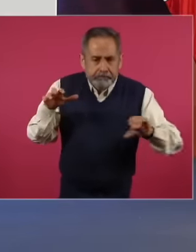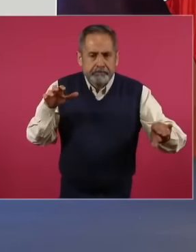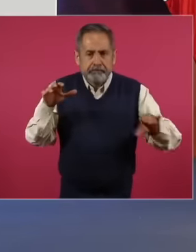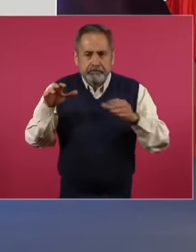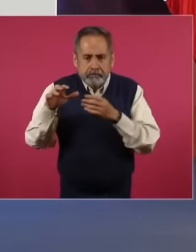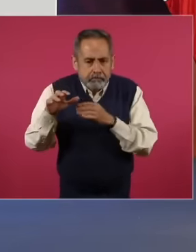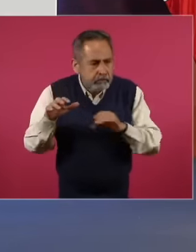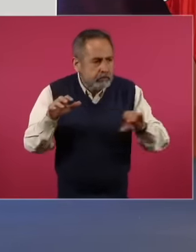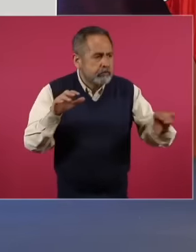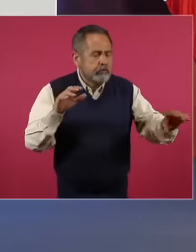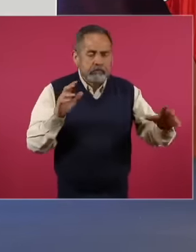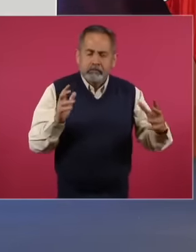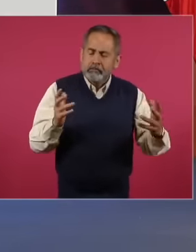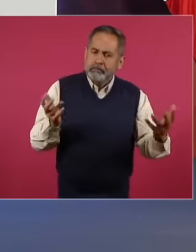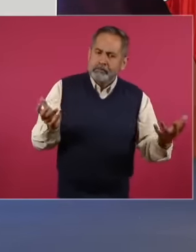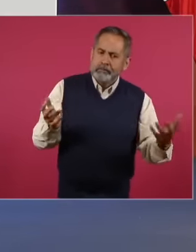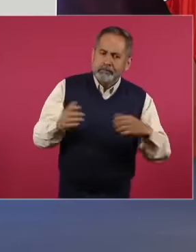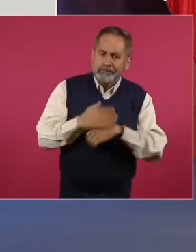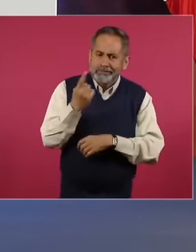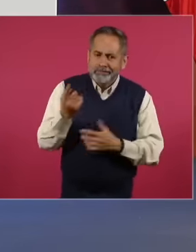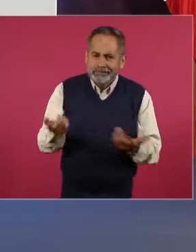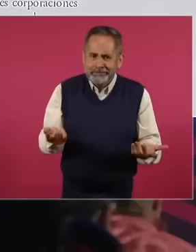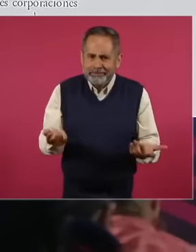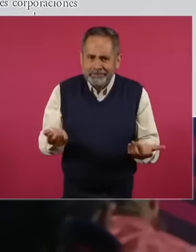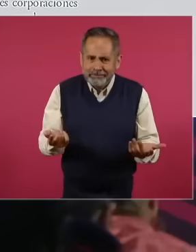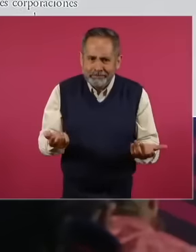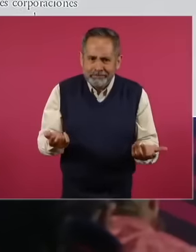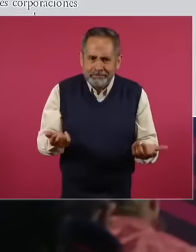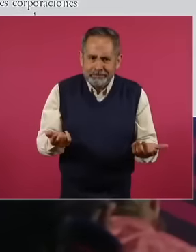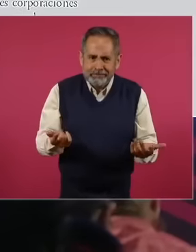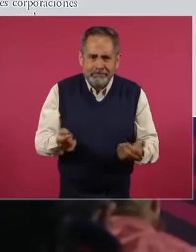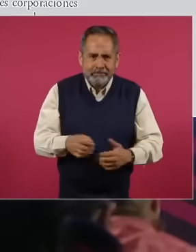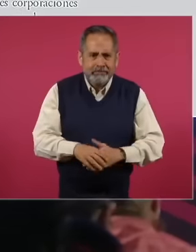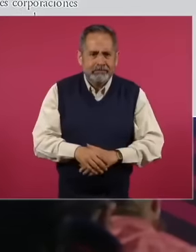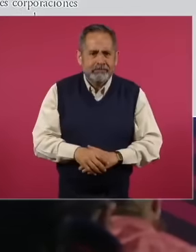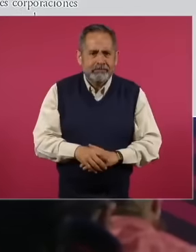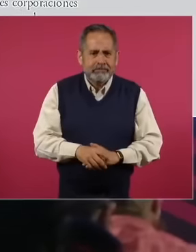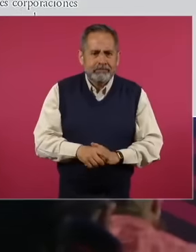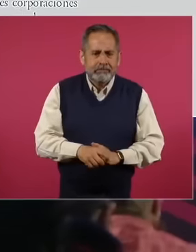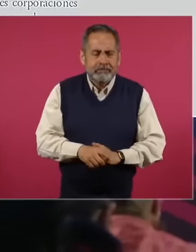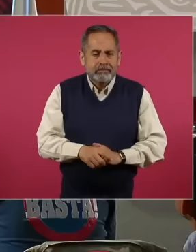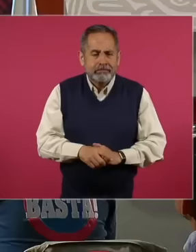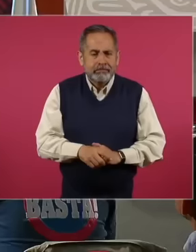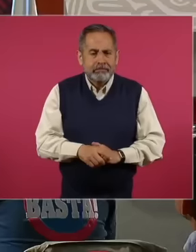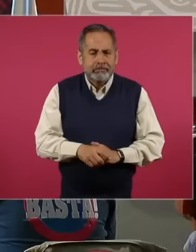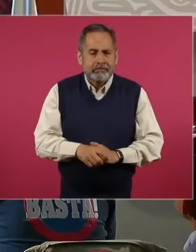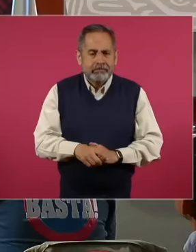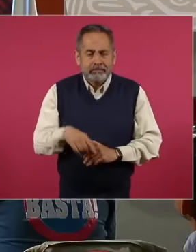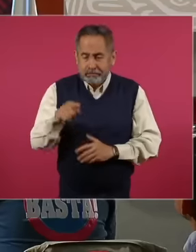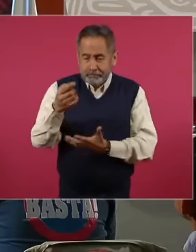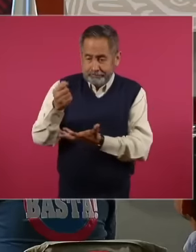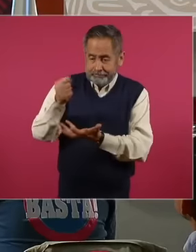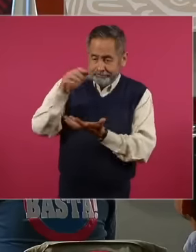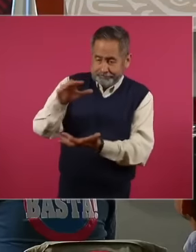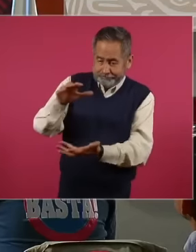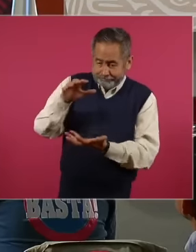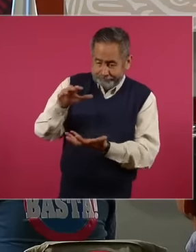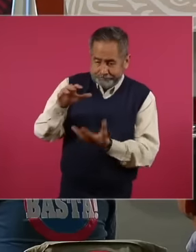is, would these resources